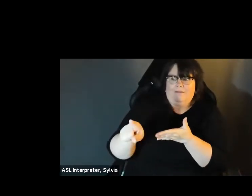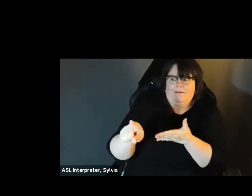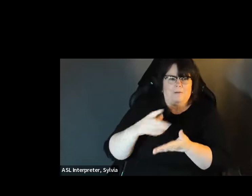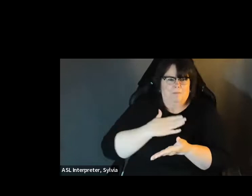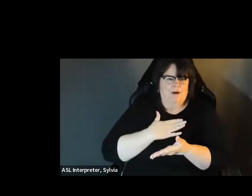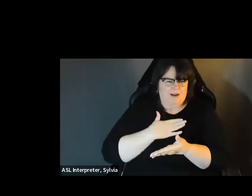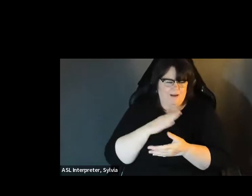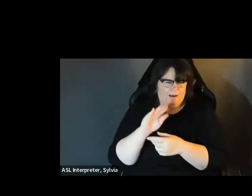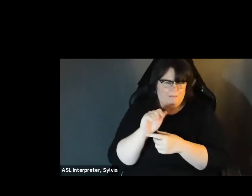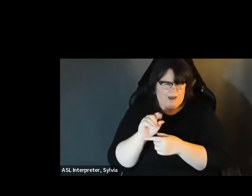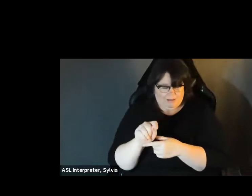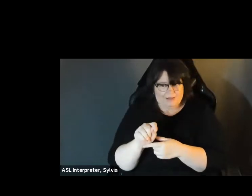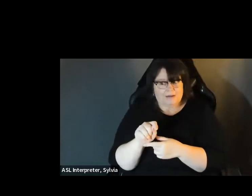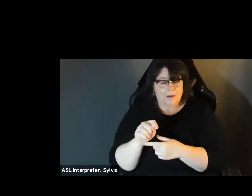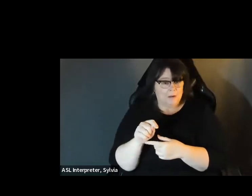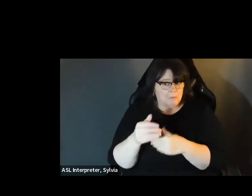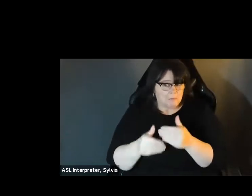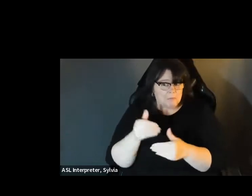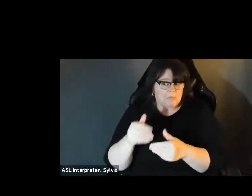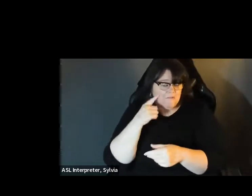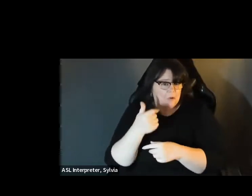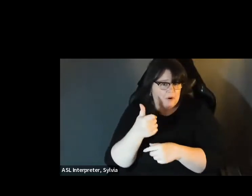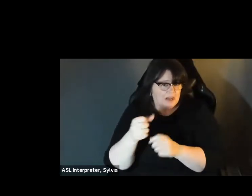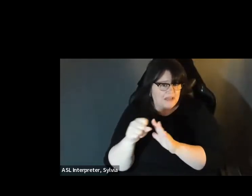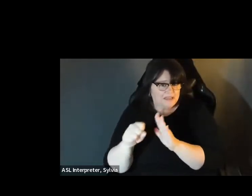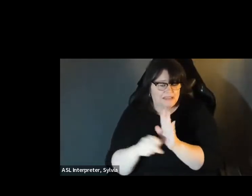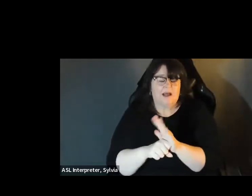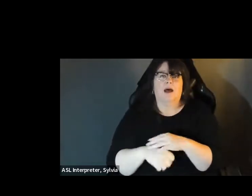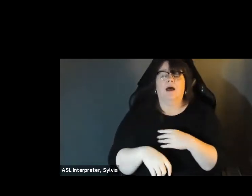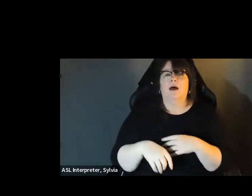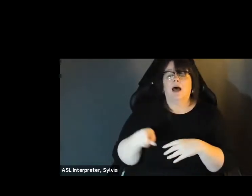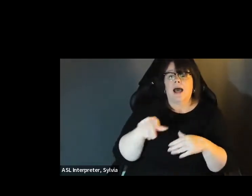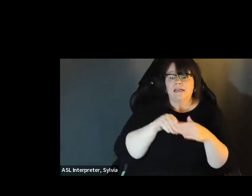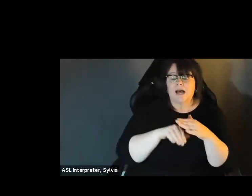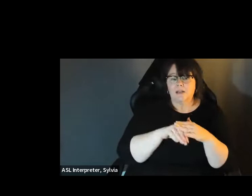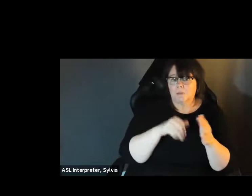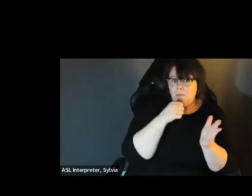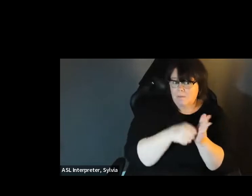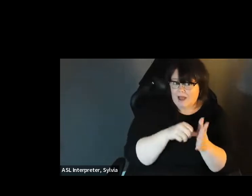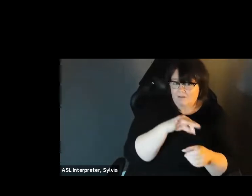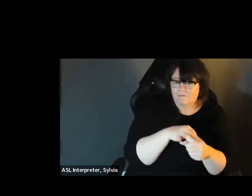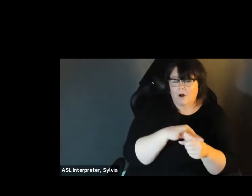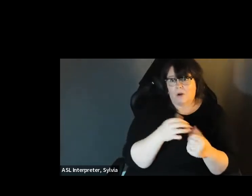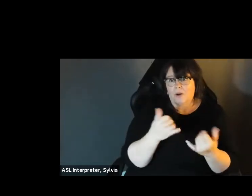But, as Doug mentioned, you will need to have a printer at least, for now one of the fastest growing technologies throughout the country right now is electronic return of the ballot I believe that we have close to 10 states have deployed electronic return across the country. across the country so it is happening right now So it is happening right now. Accessible vote by mail has been now deployed in in.